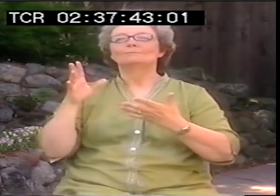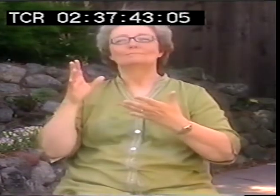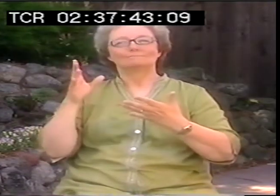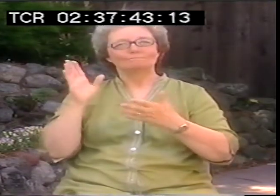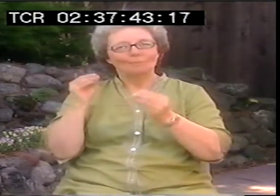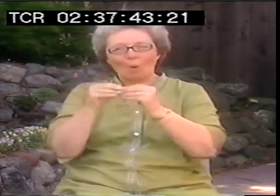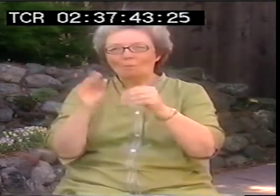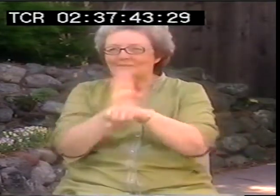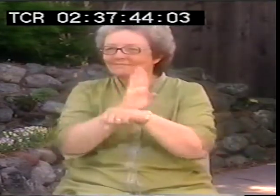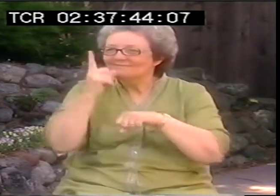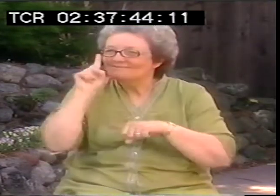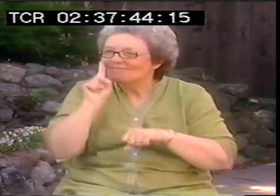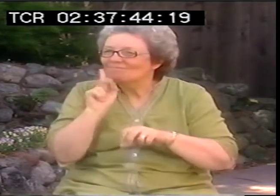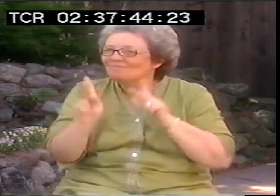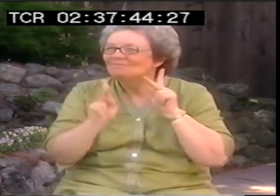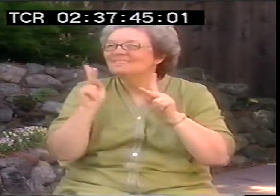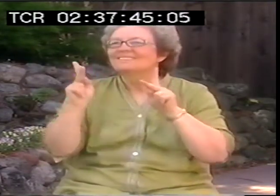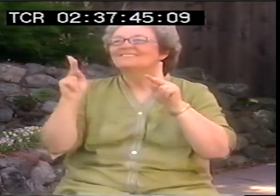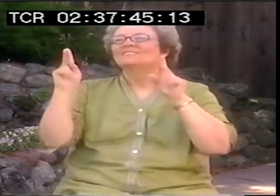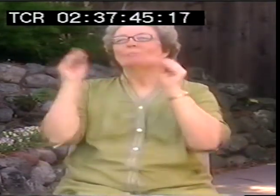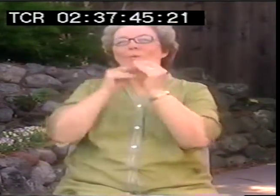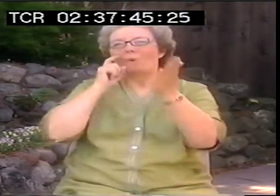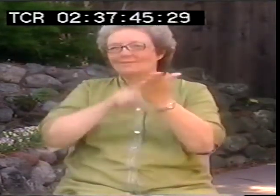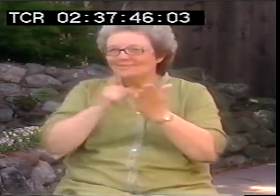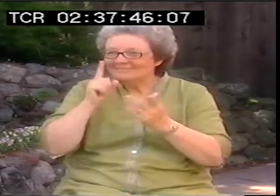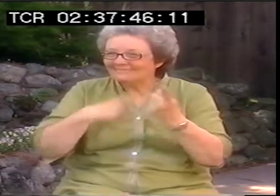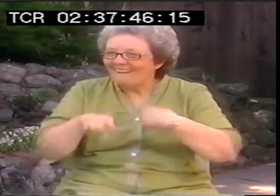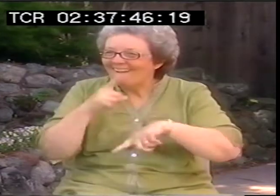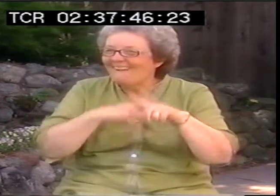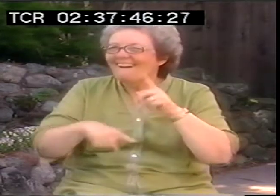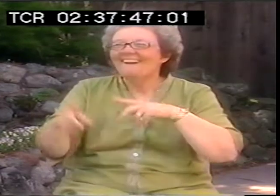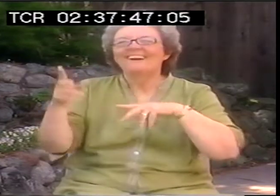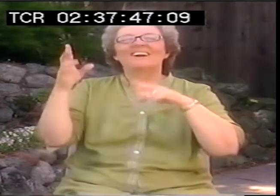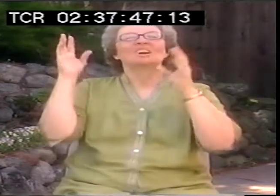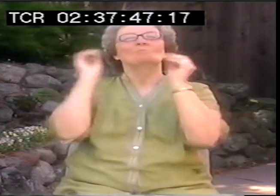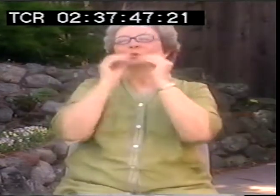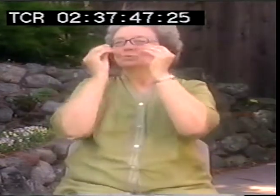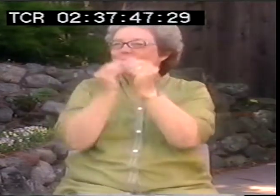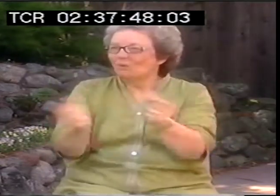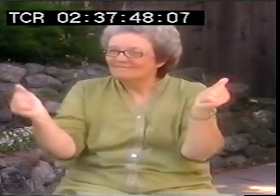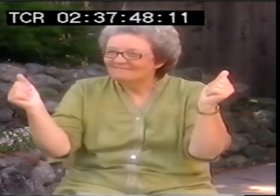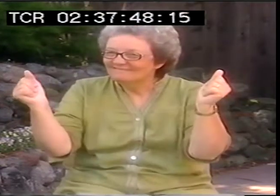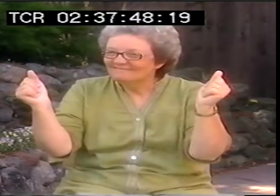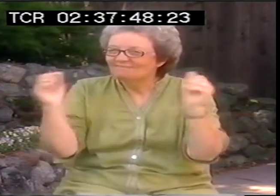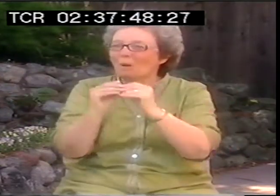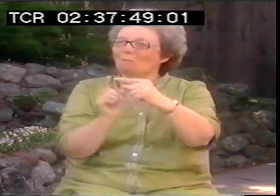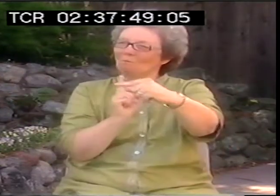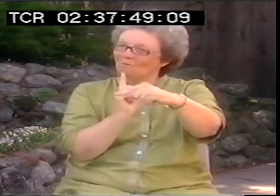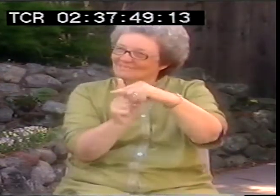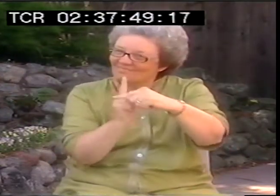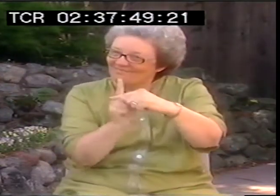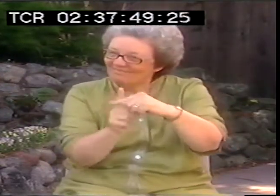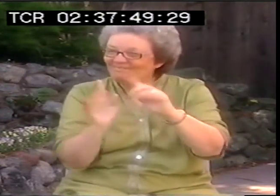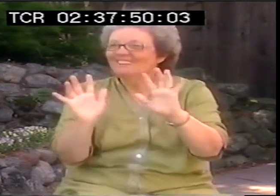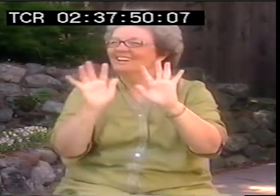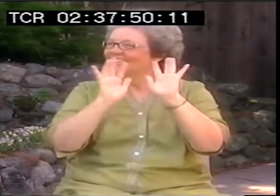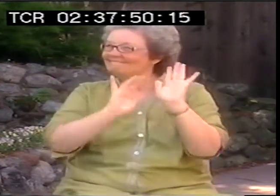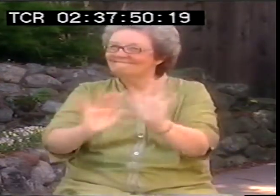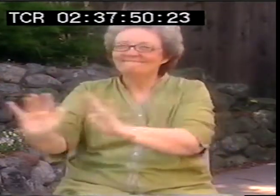There are more people in business who are deaf. Then we look at in a more positive way. It solves more problems.